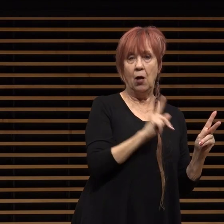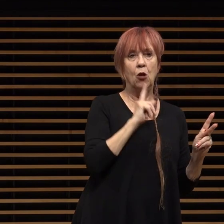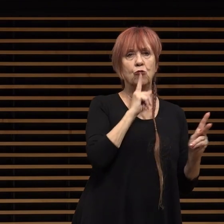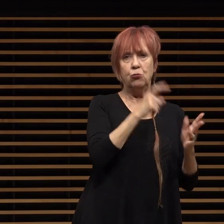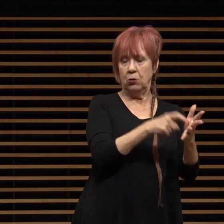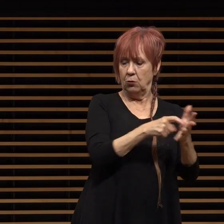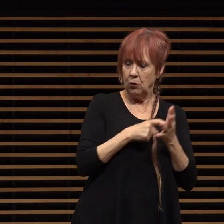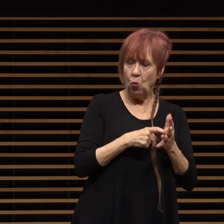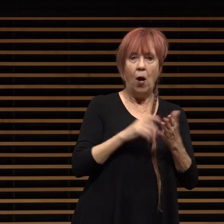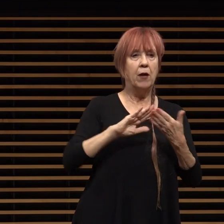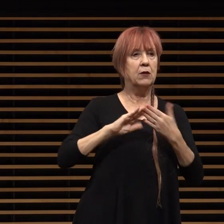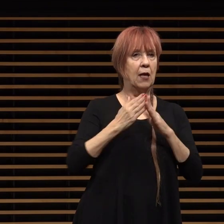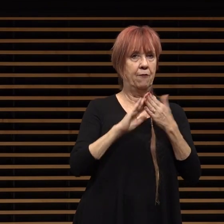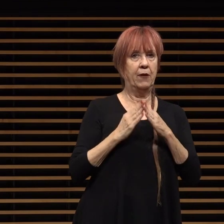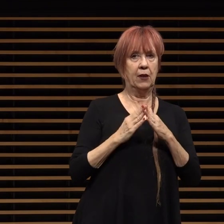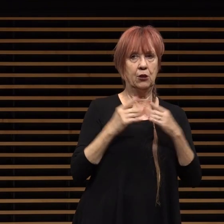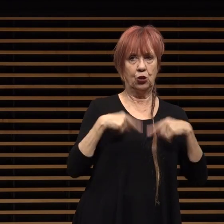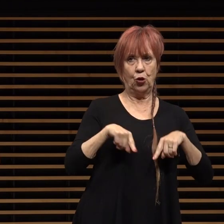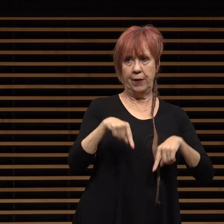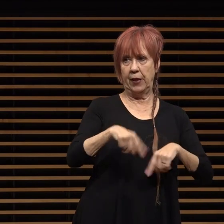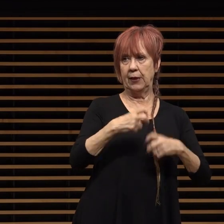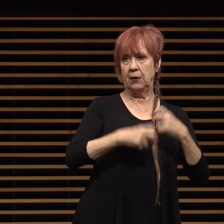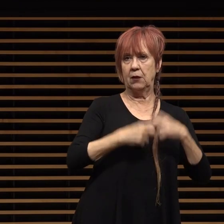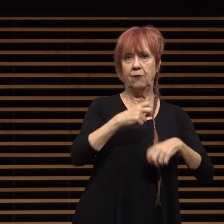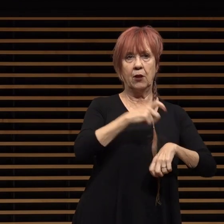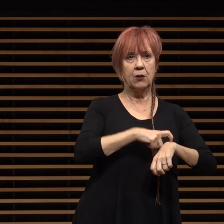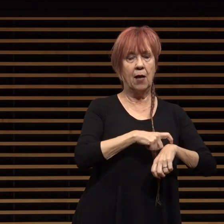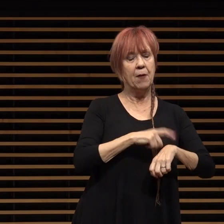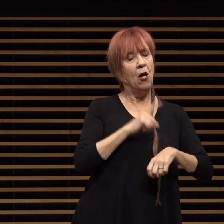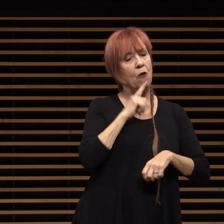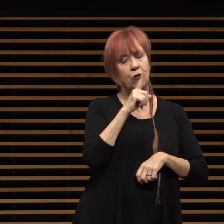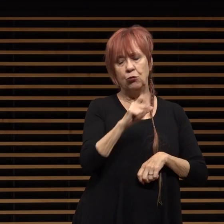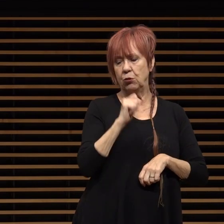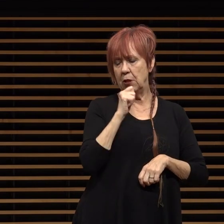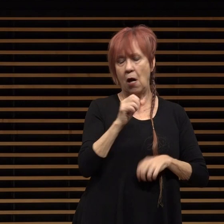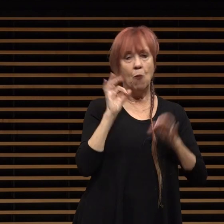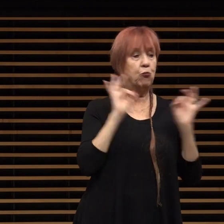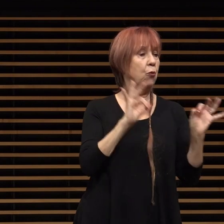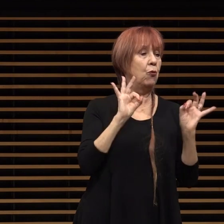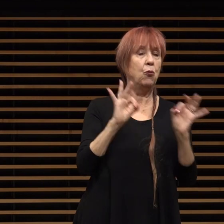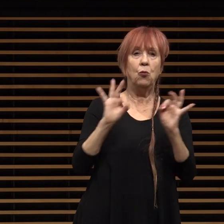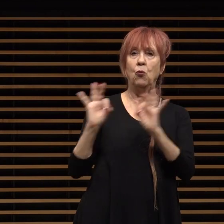difficult times for sure we haven't gotten everything